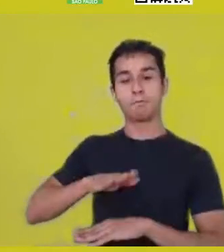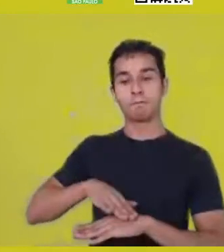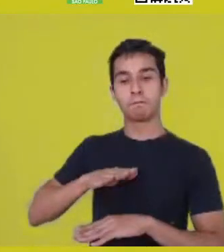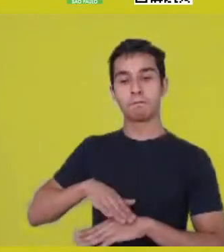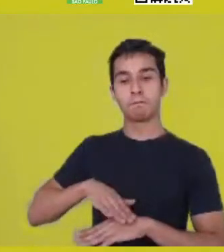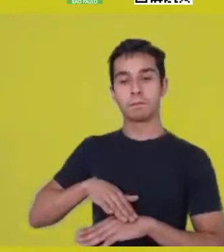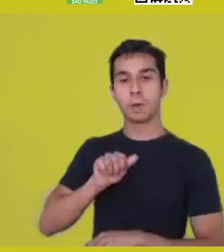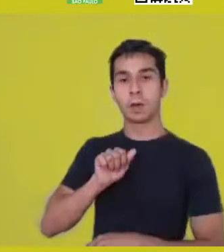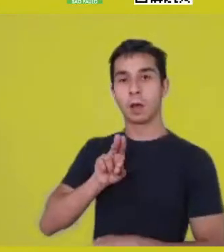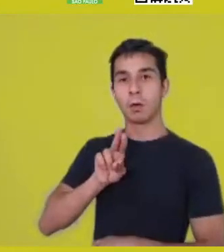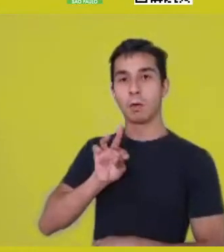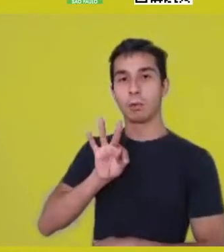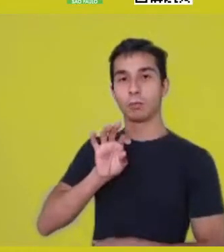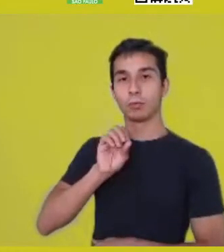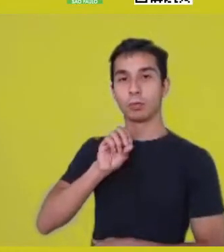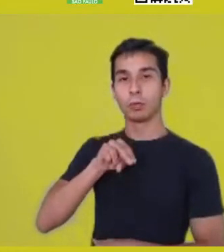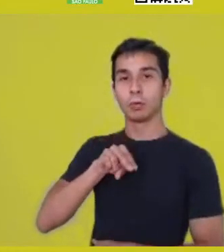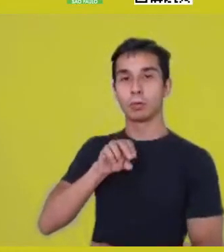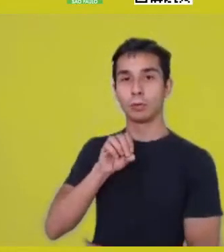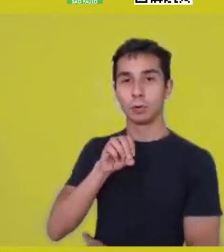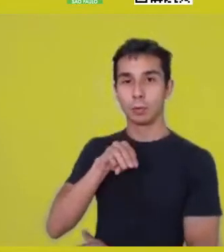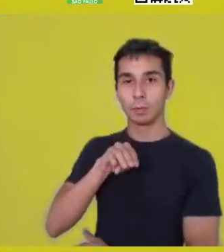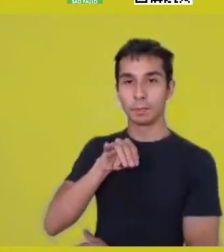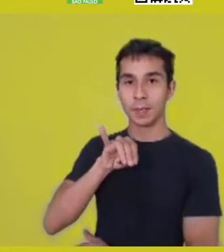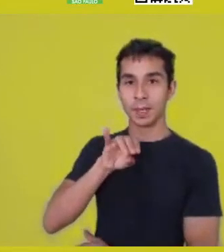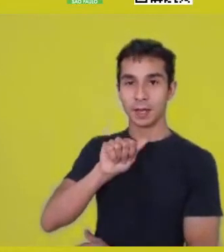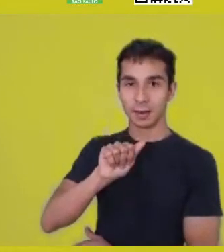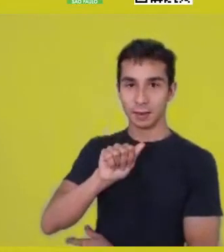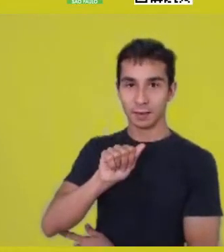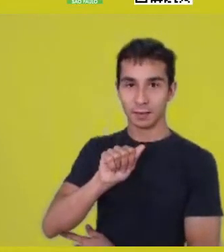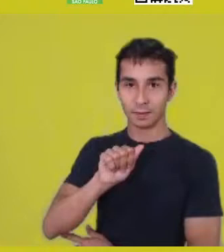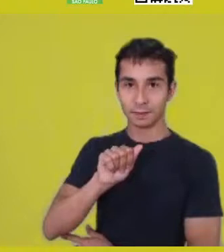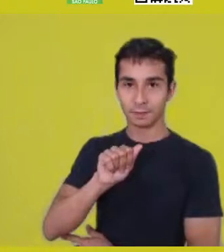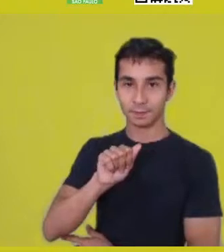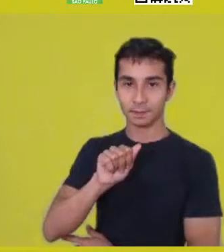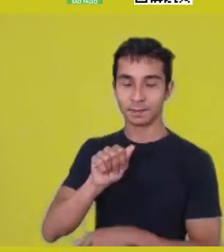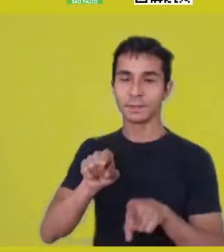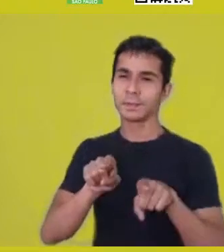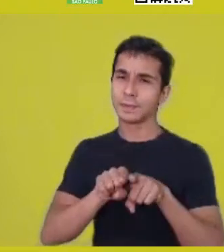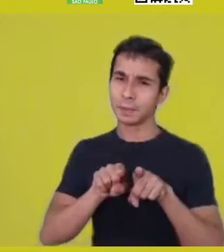and joining what Katiúscia